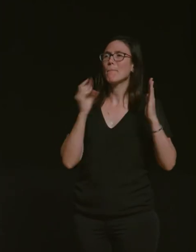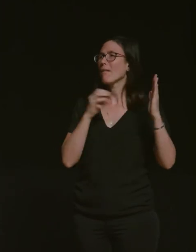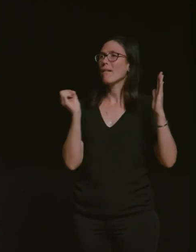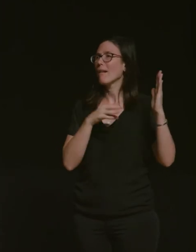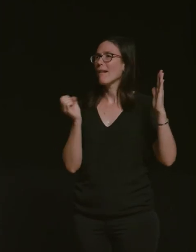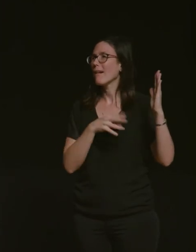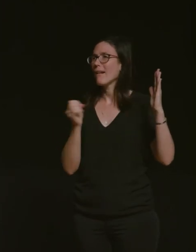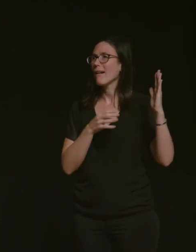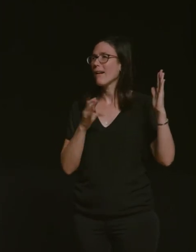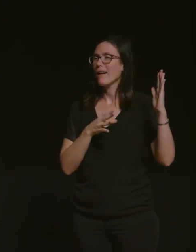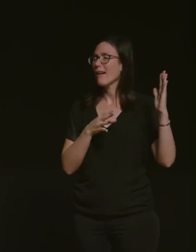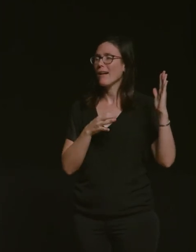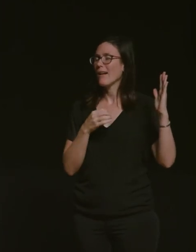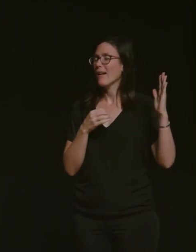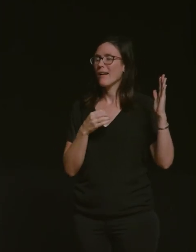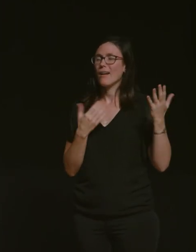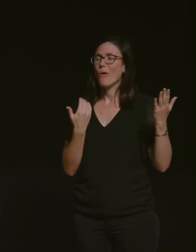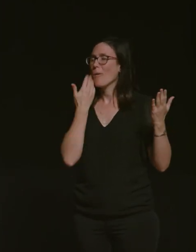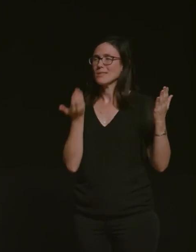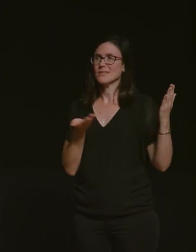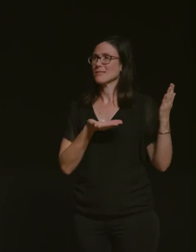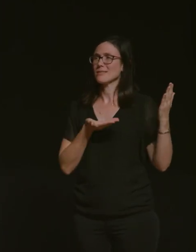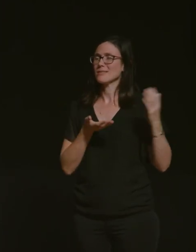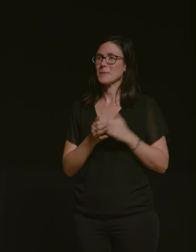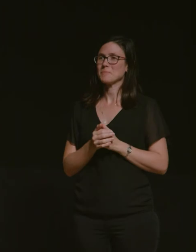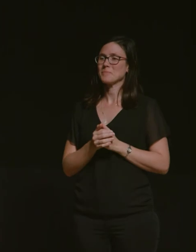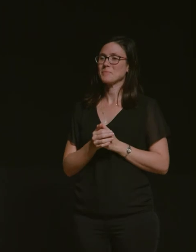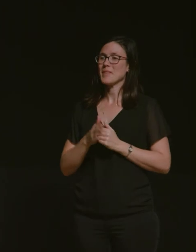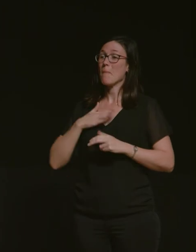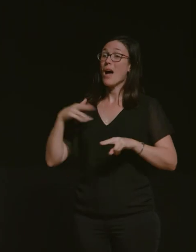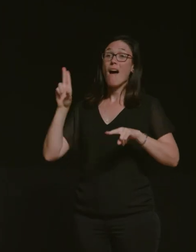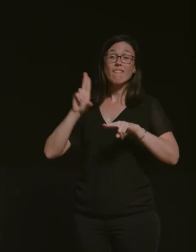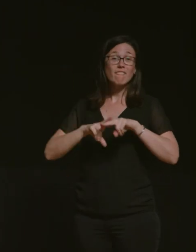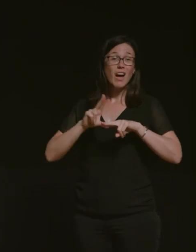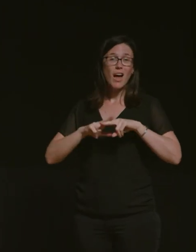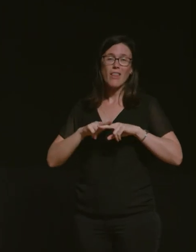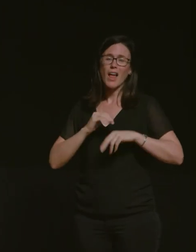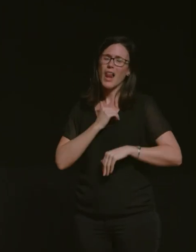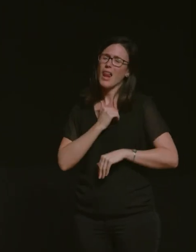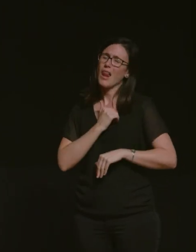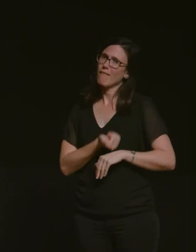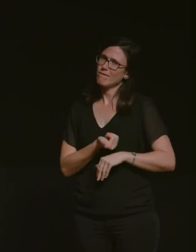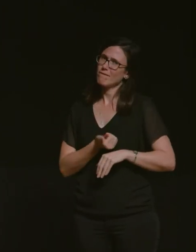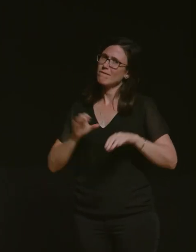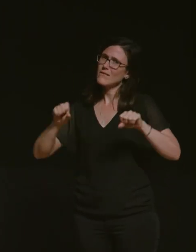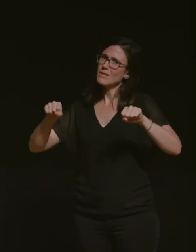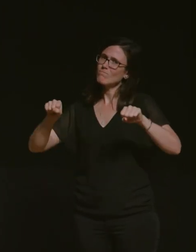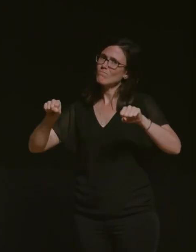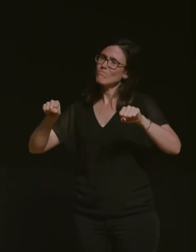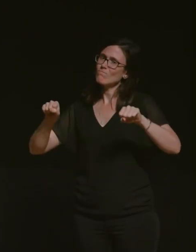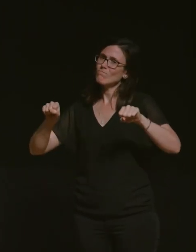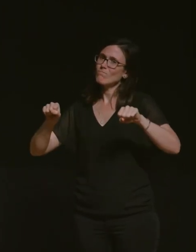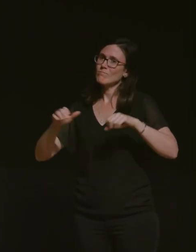hobby and my dad is so in love with motorbikes that he has absolutely trashed four of them